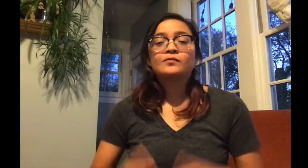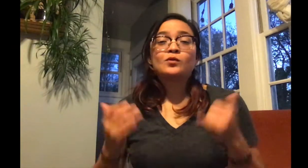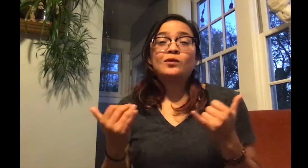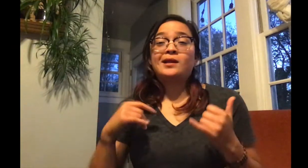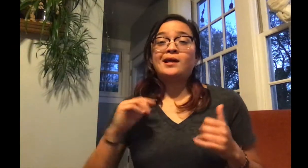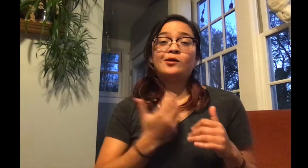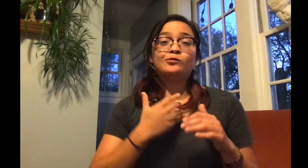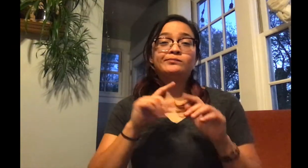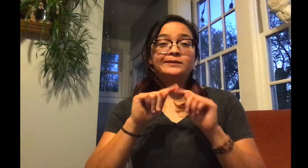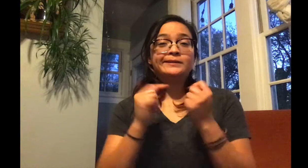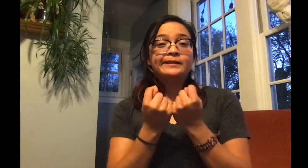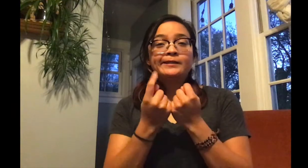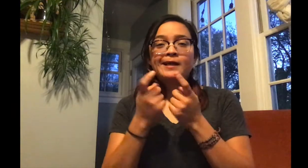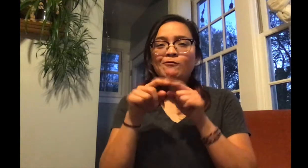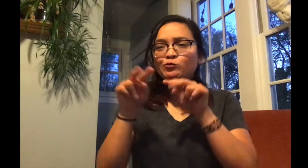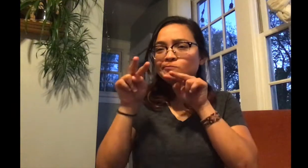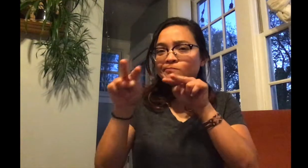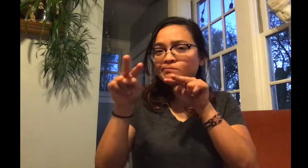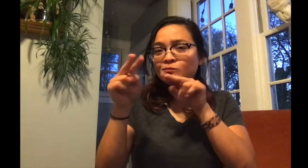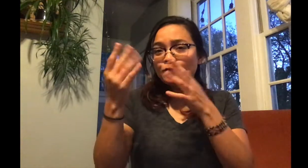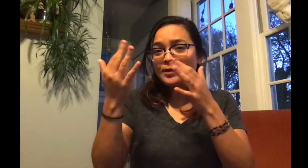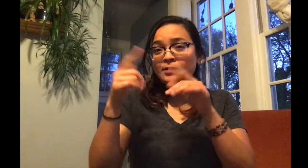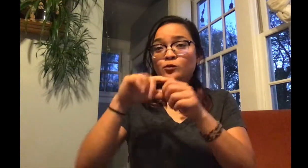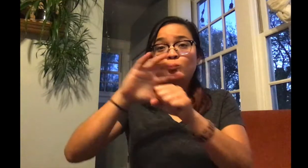Our team is closely monitoring the situation.